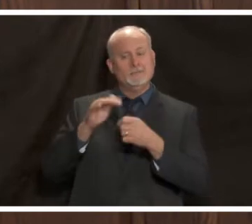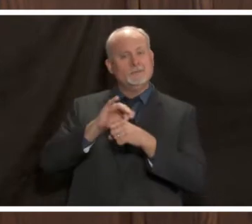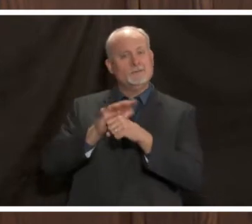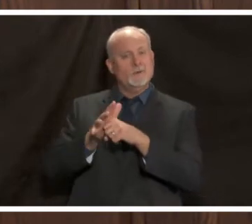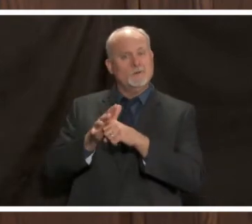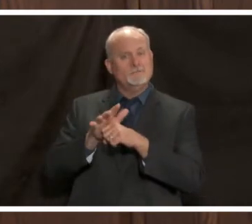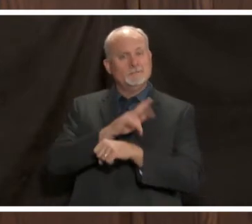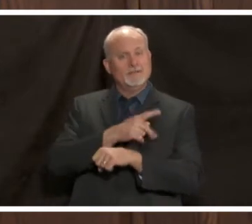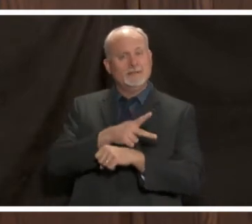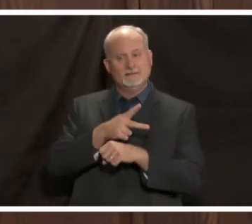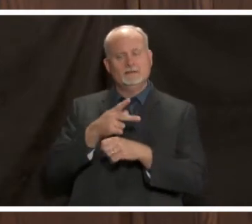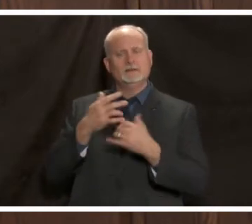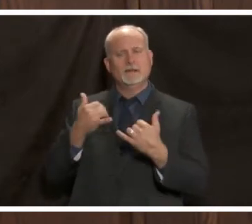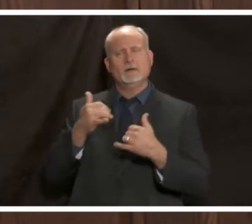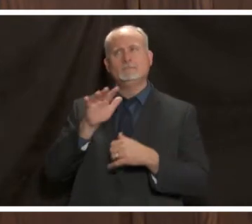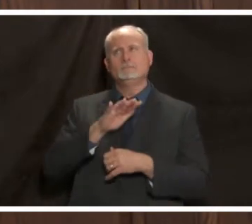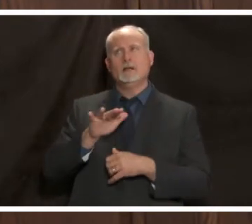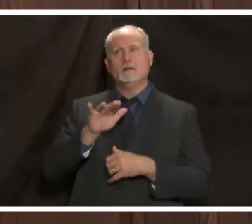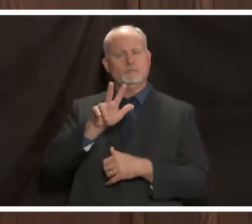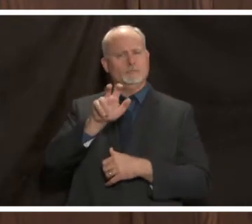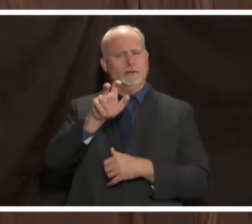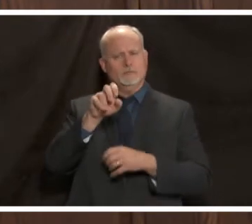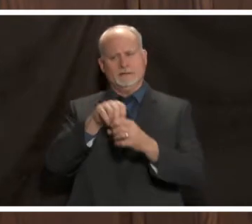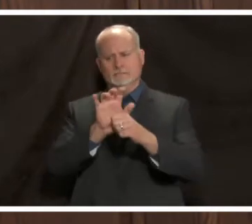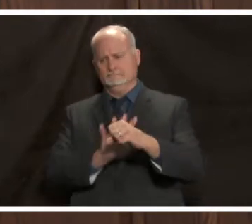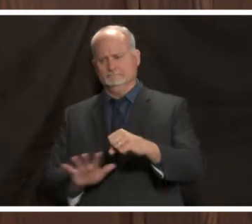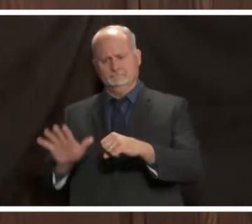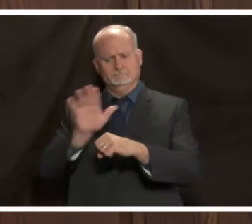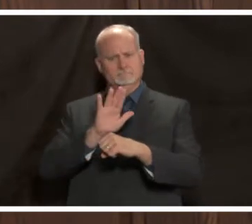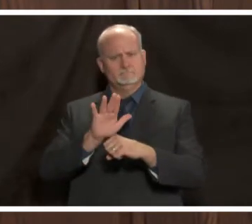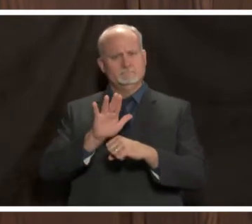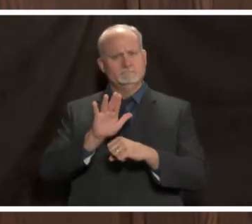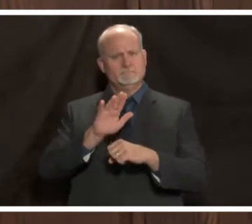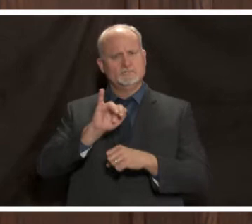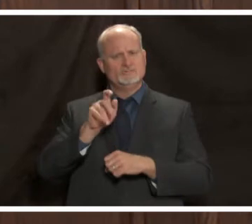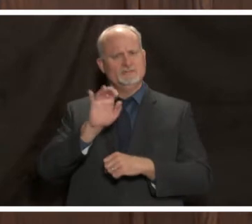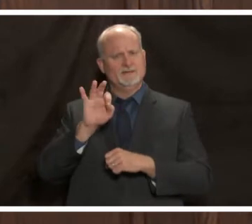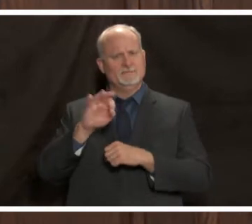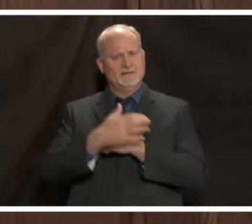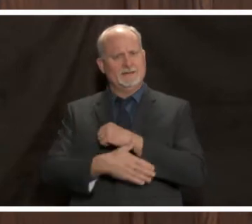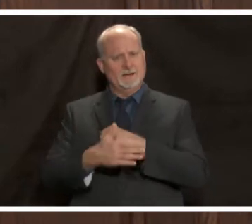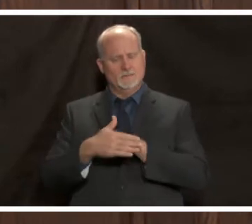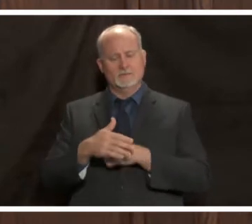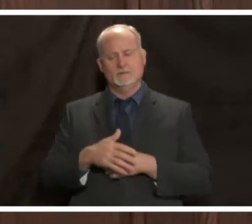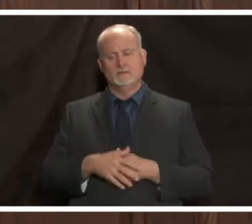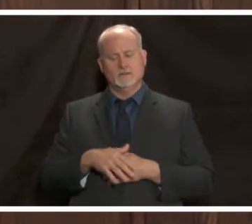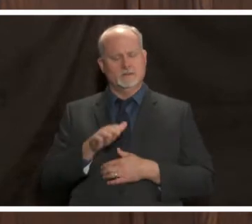is approaching 300 and we have just a little over 100 of those patients at uab hospital right now